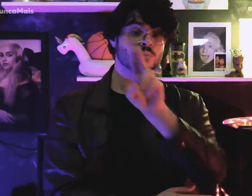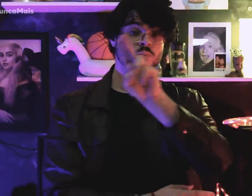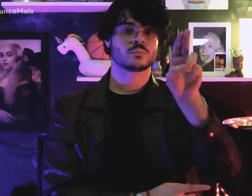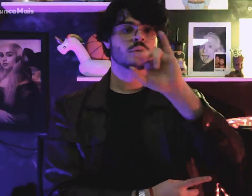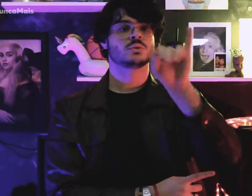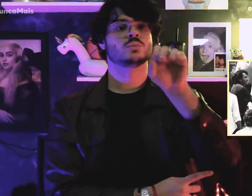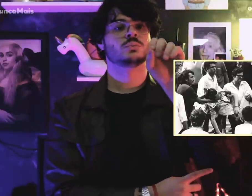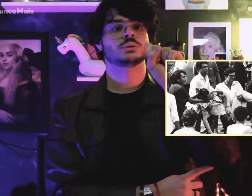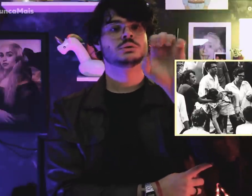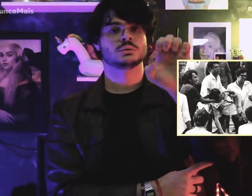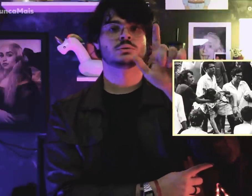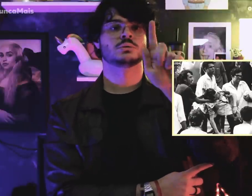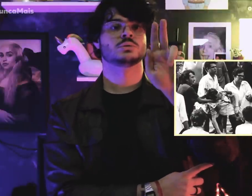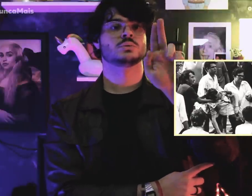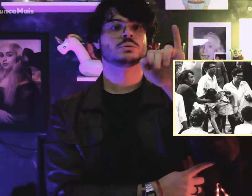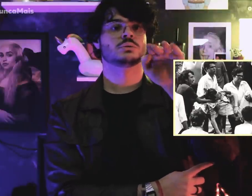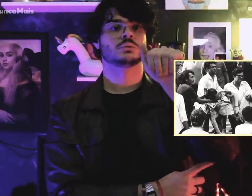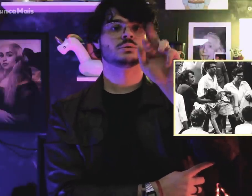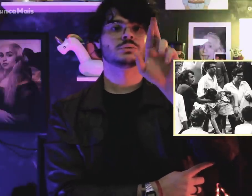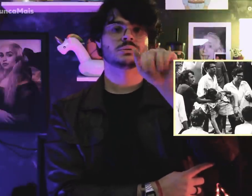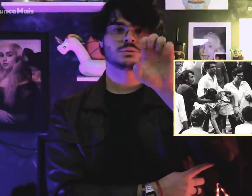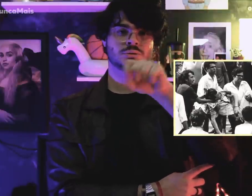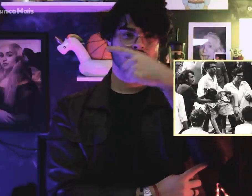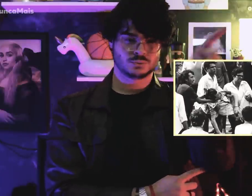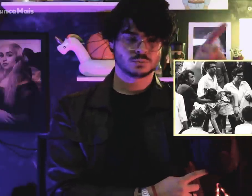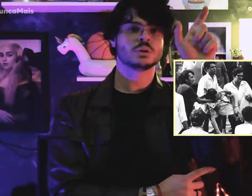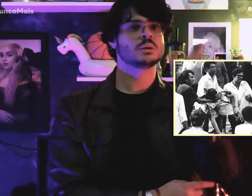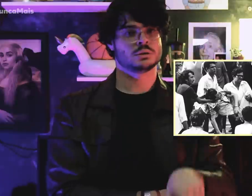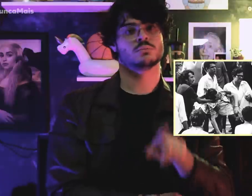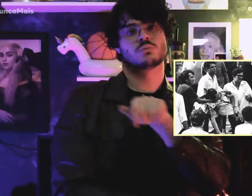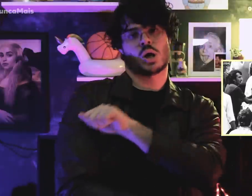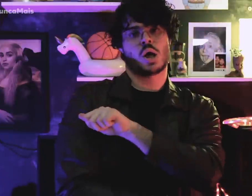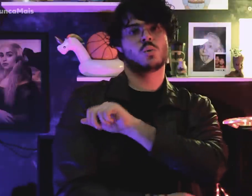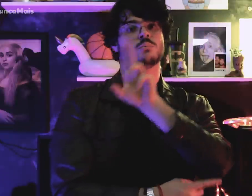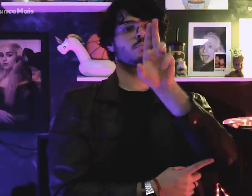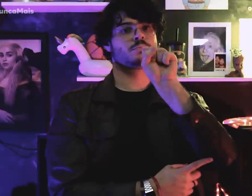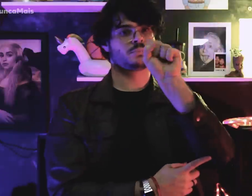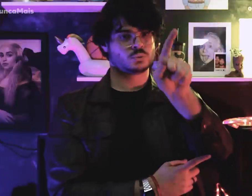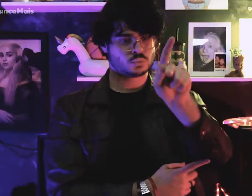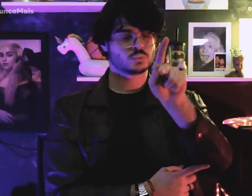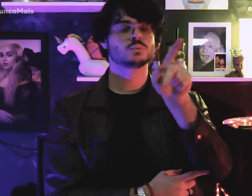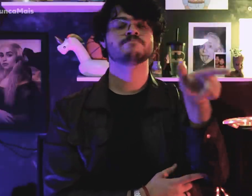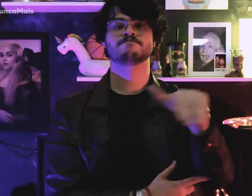a student from USP, called José Guimarães, 20 years old.